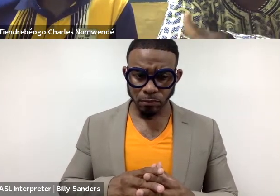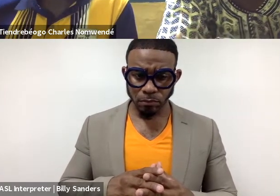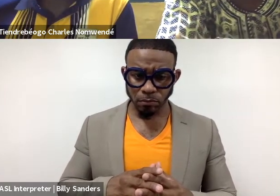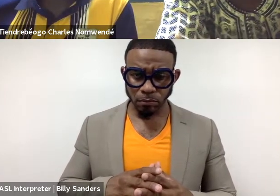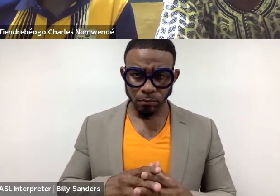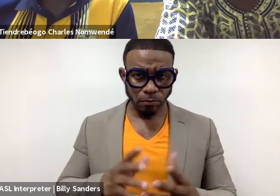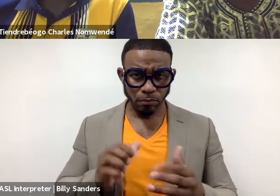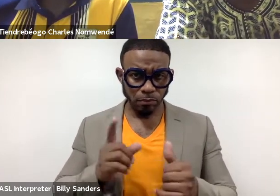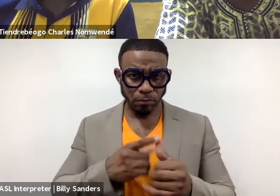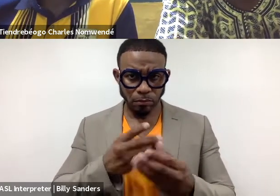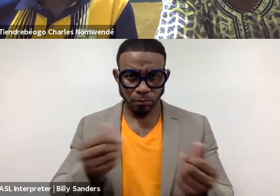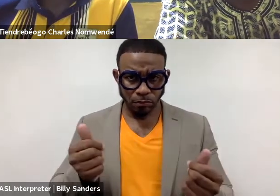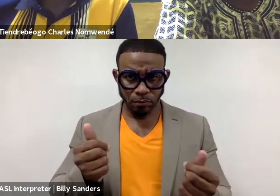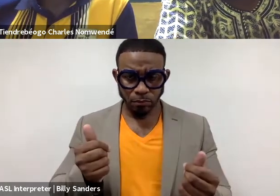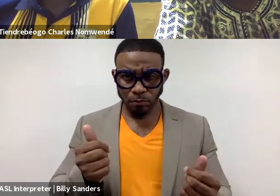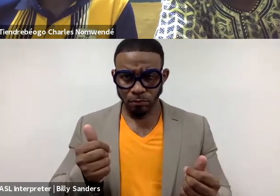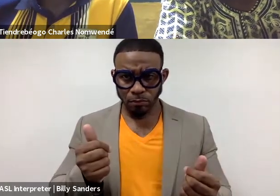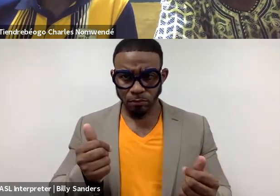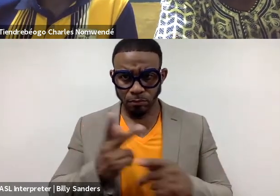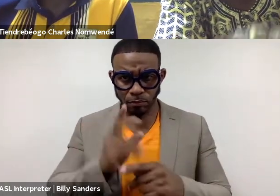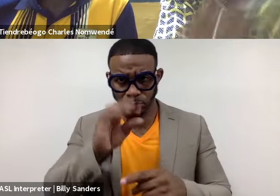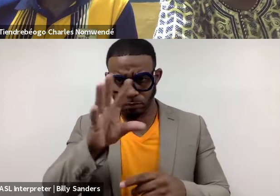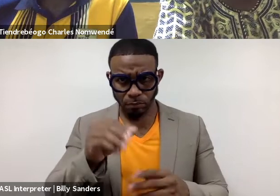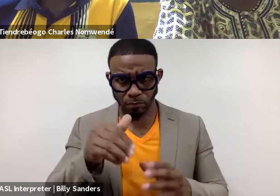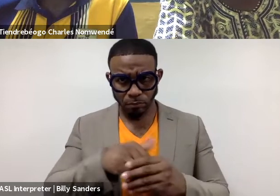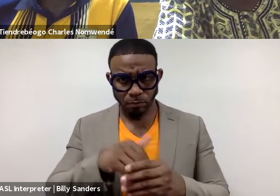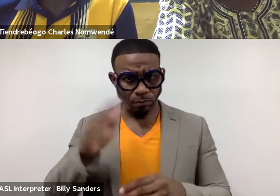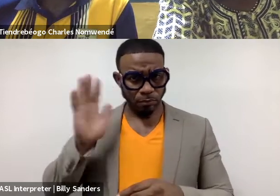The first solution keep Africa in the past of antique time.